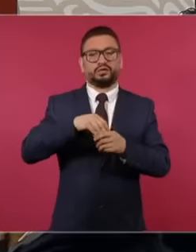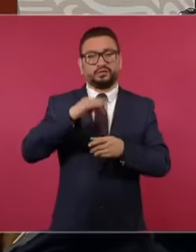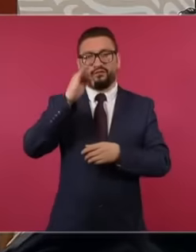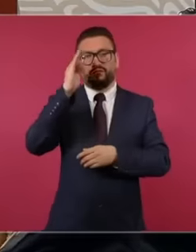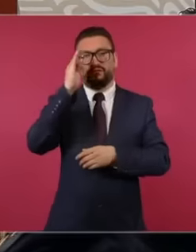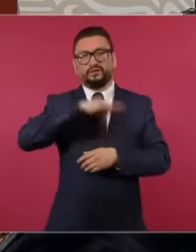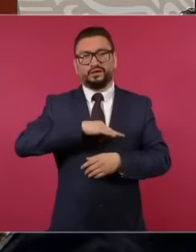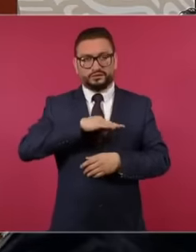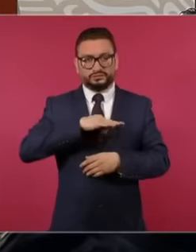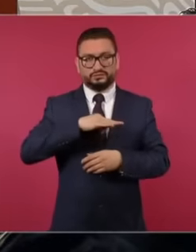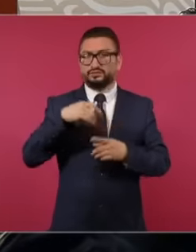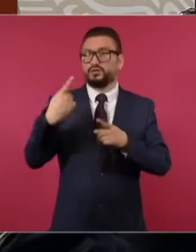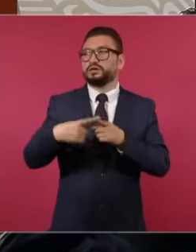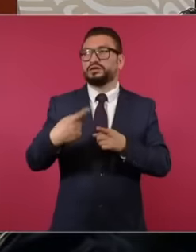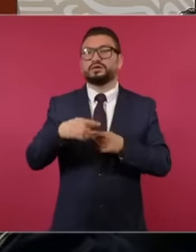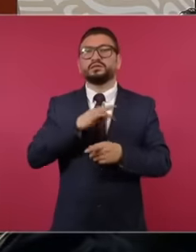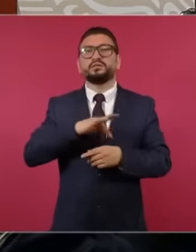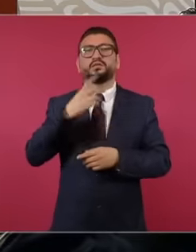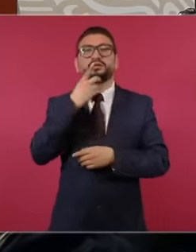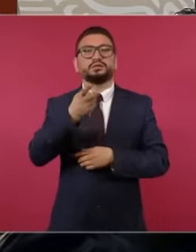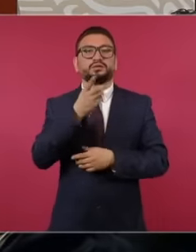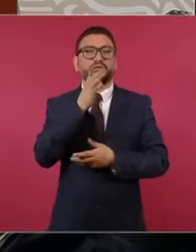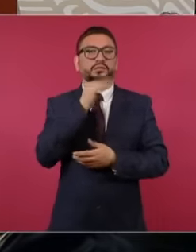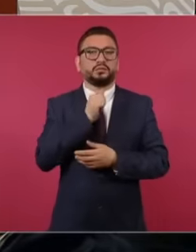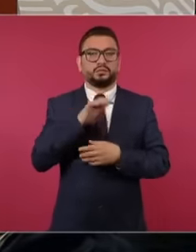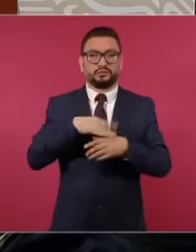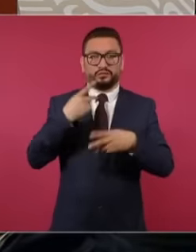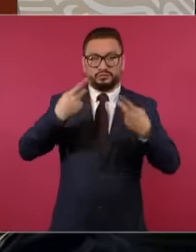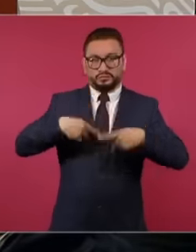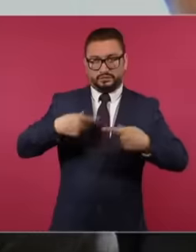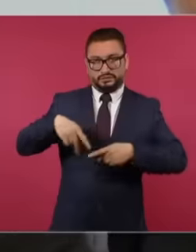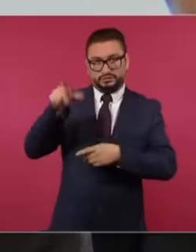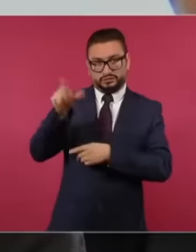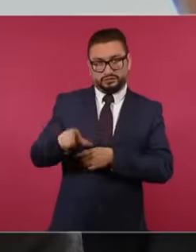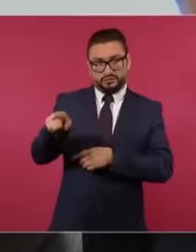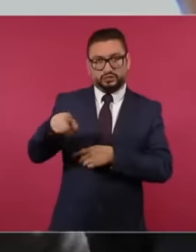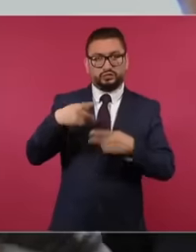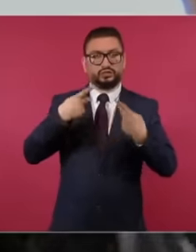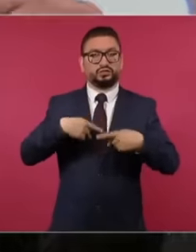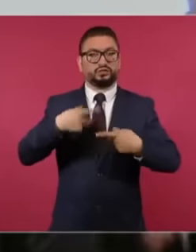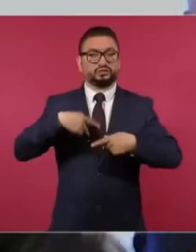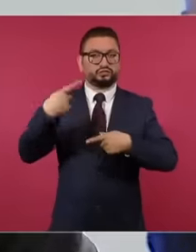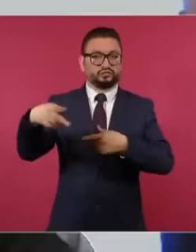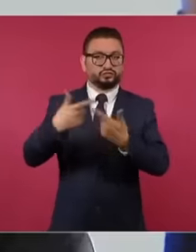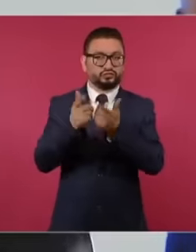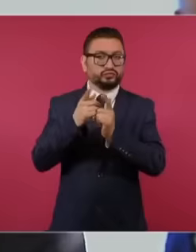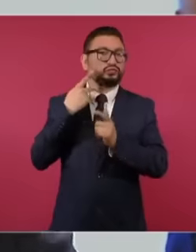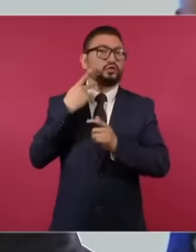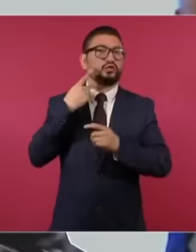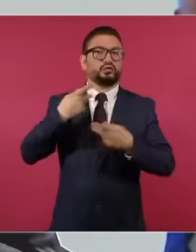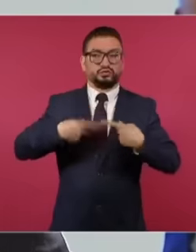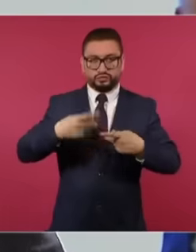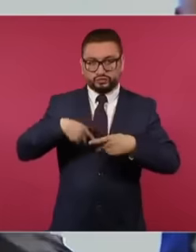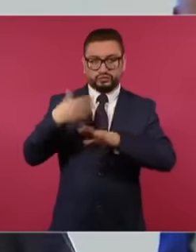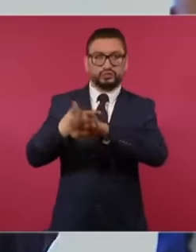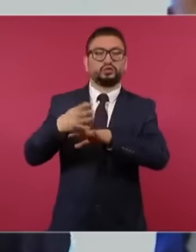could have said it, not the slandered person, not his party, not anything, not even his enemies.